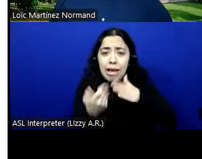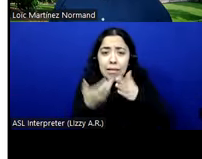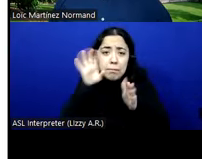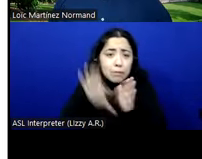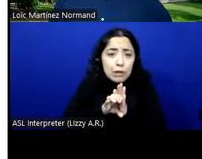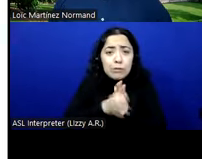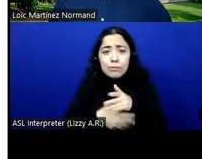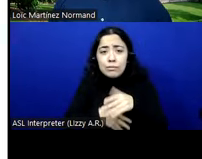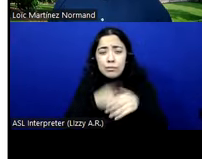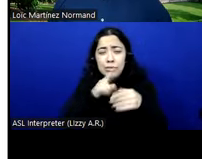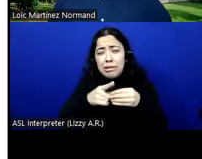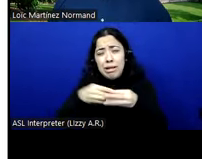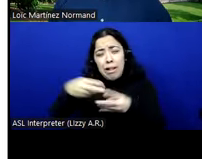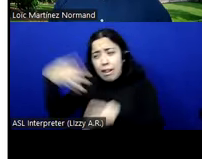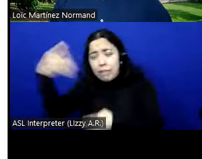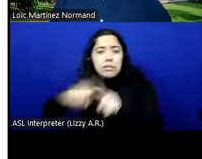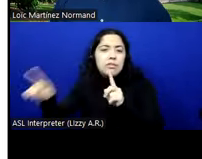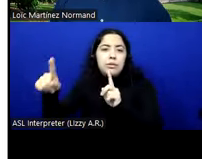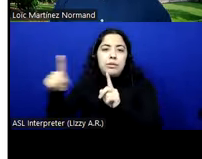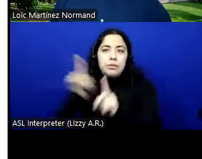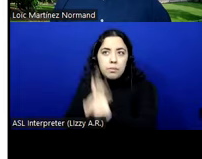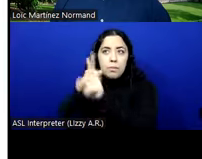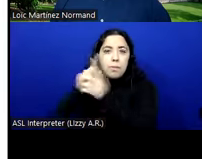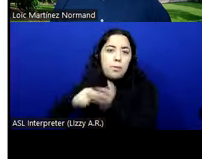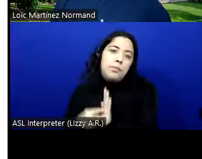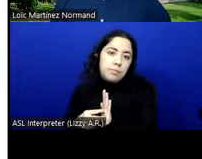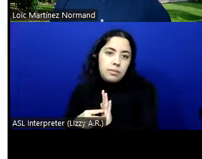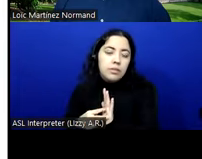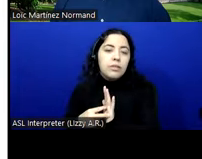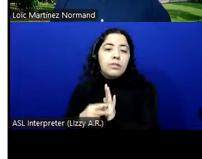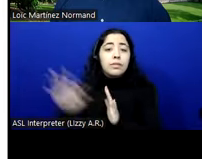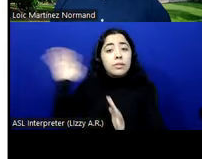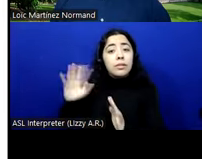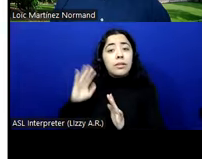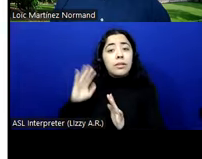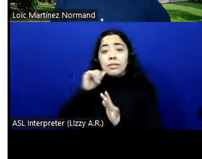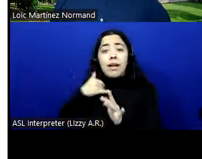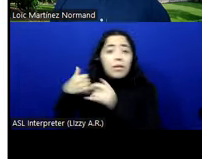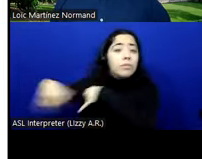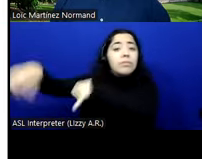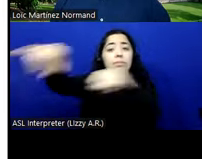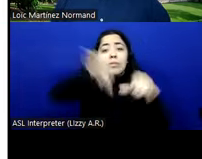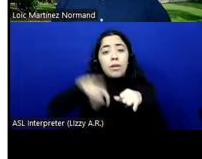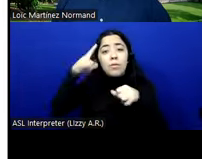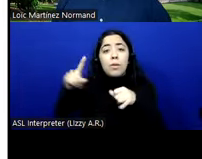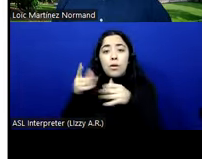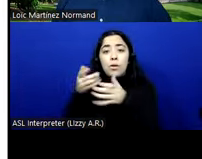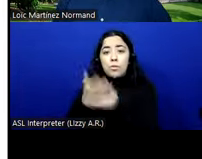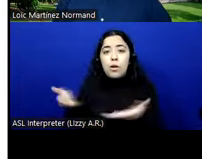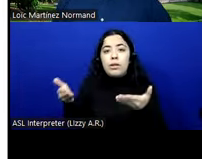it was not useful to have a standard organized by product activities. We decided on feature